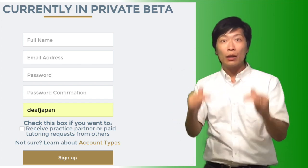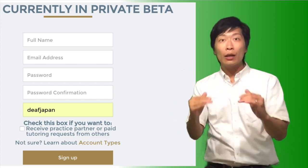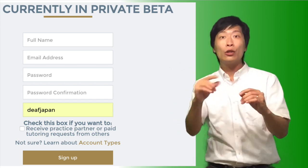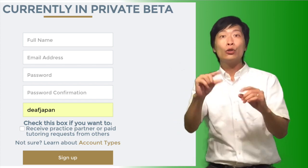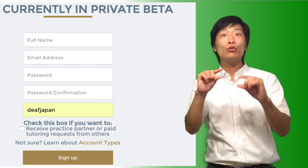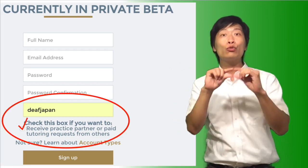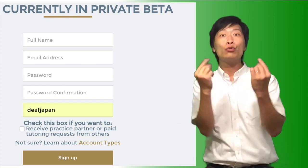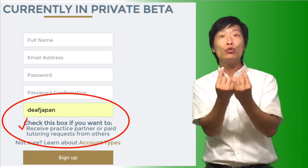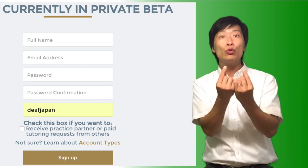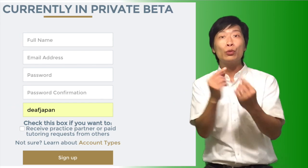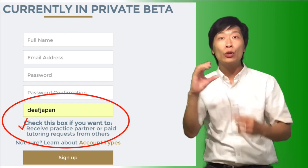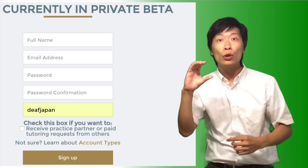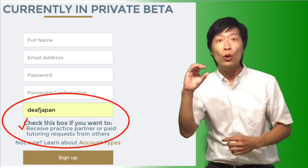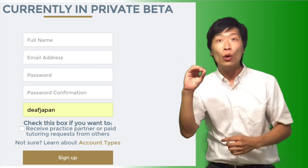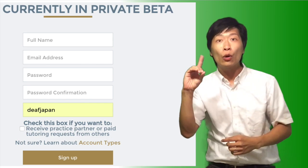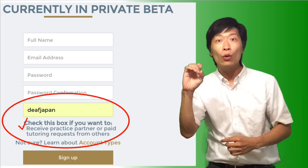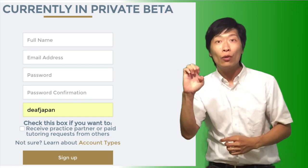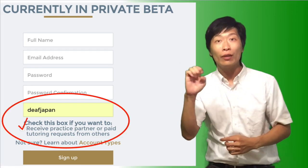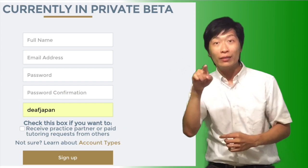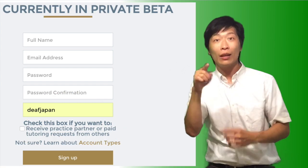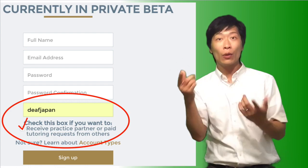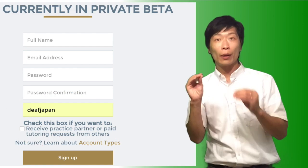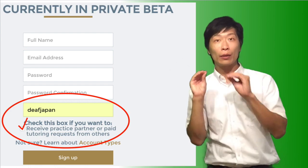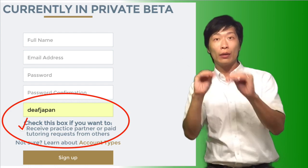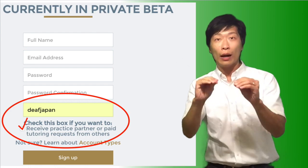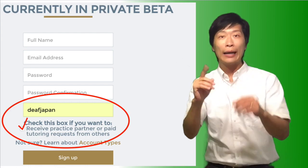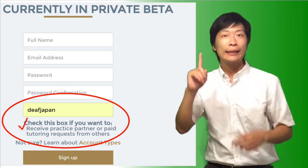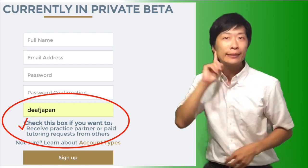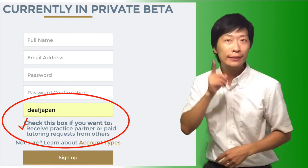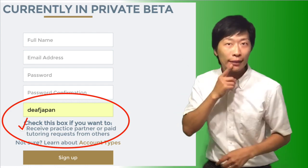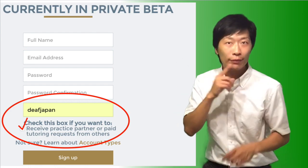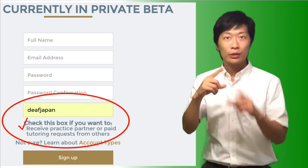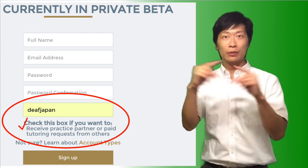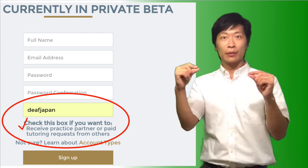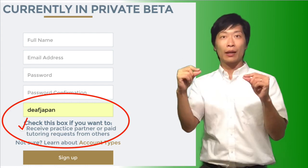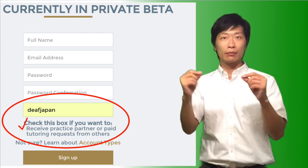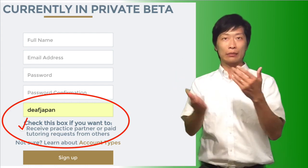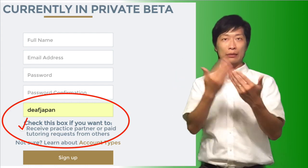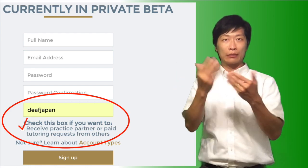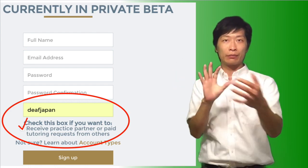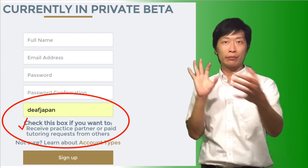Enter "deafjapan" in the Group code section.